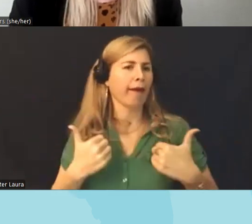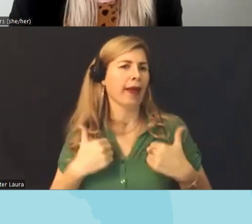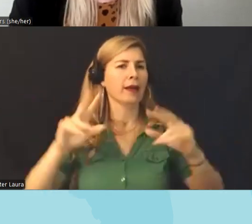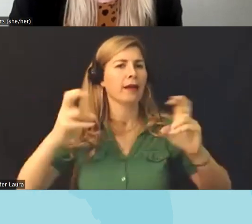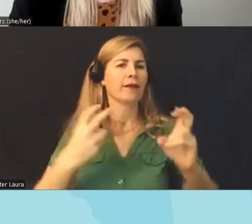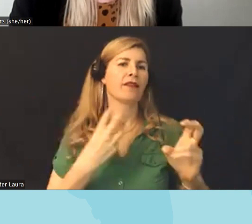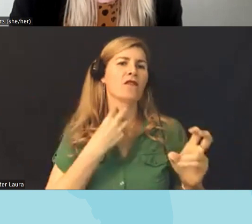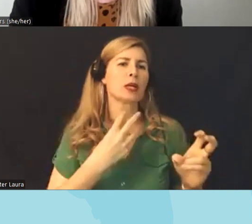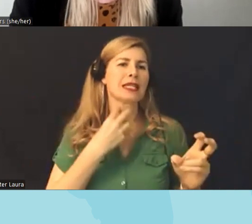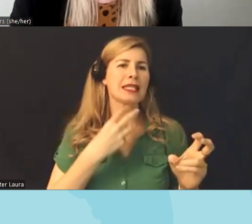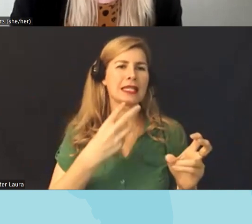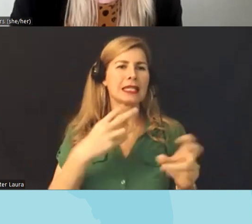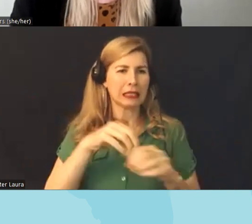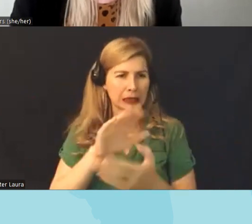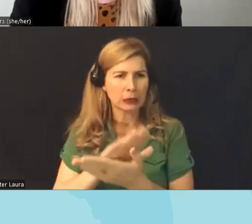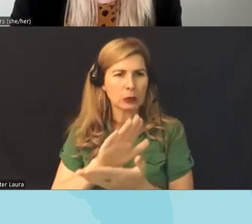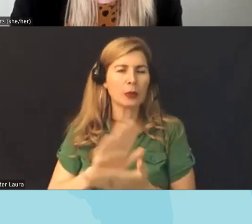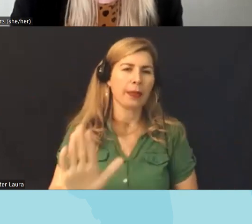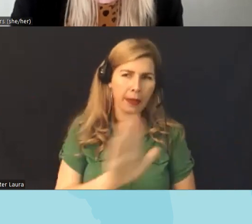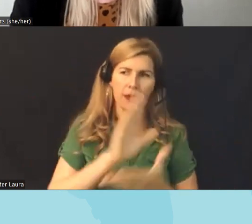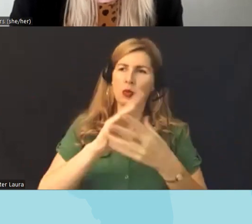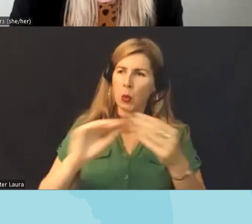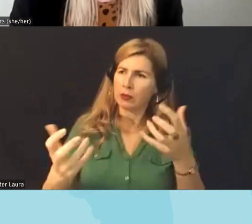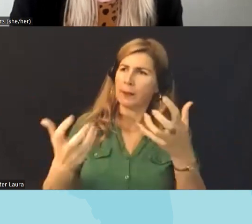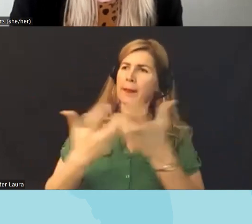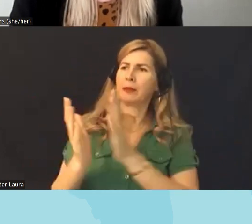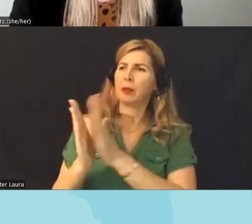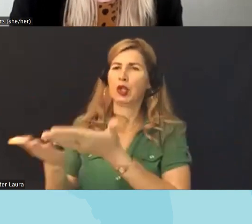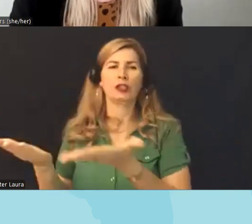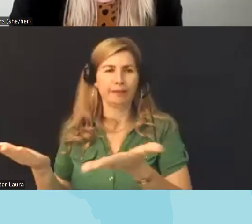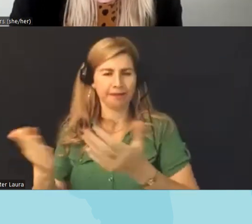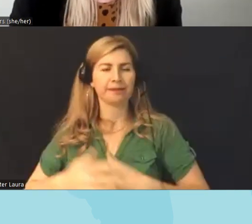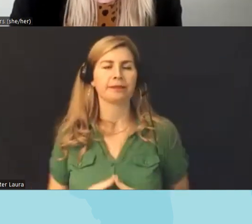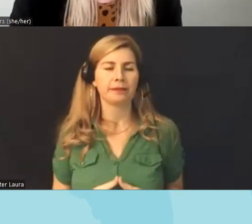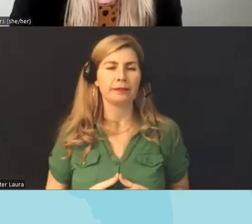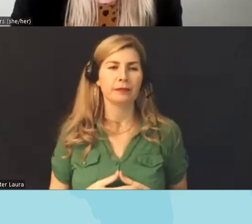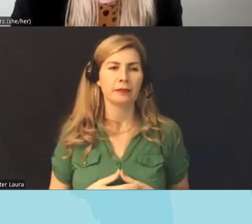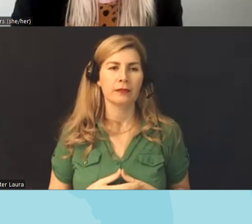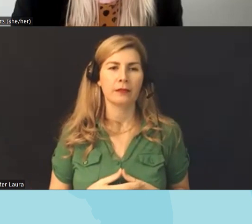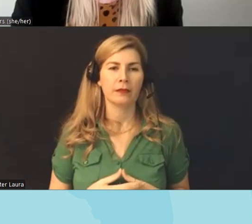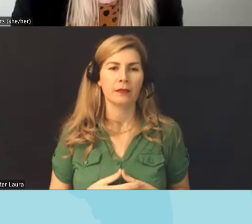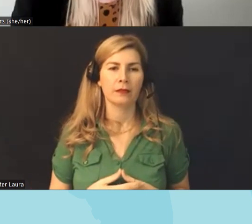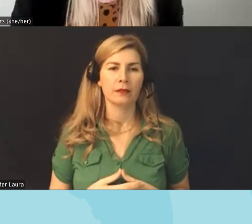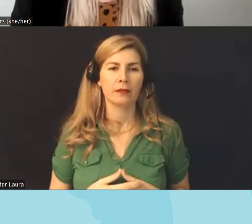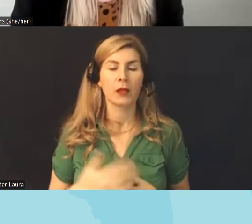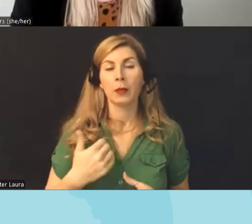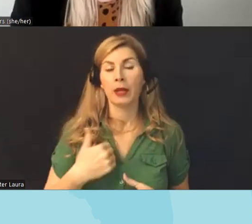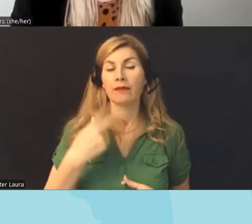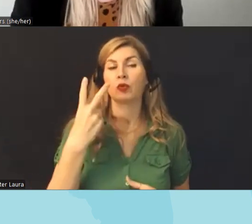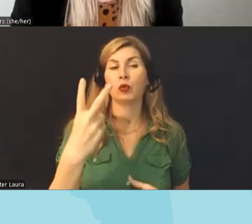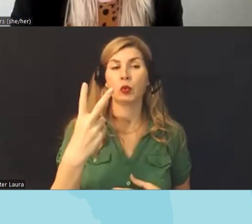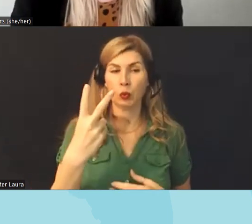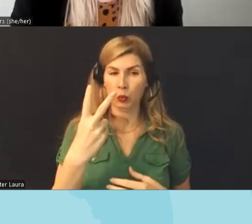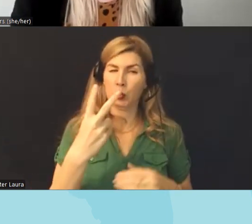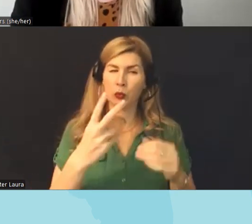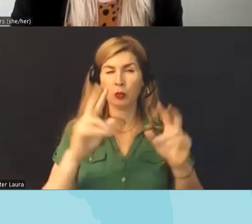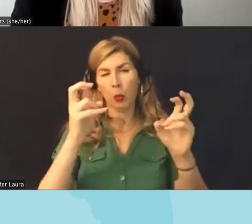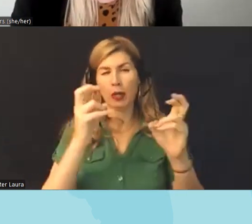available stories available for them um we we have two pieces of litigation um going one one is just